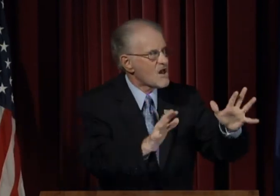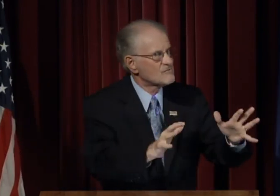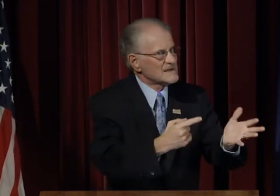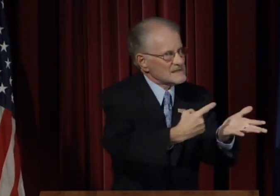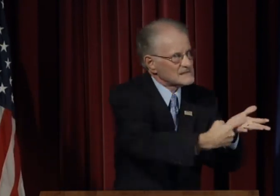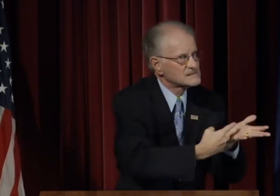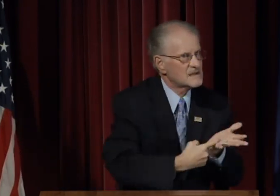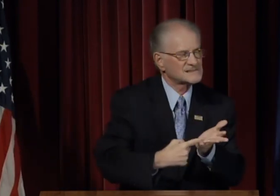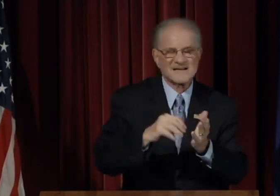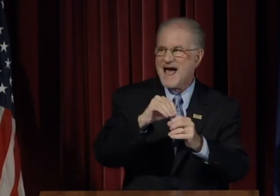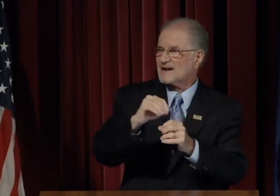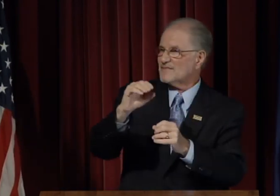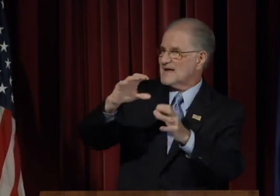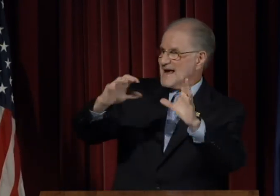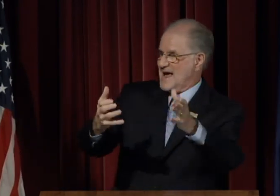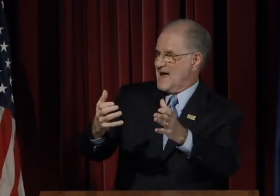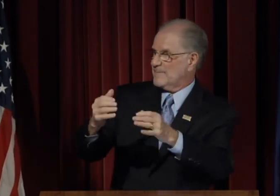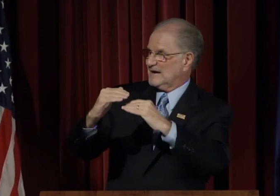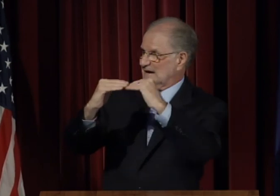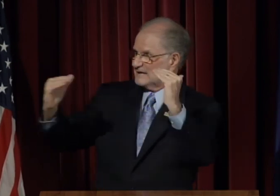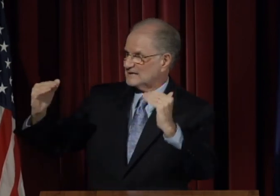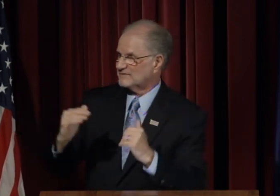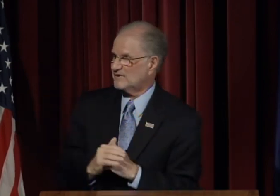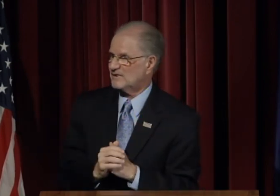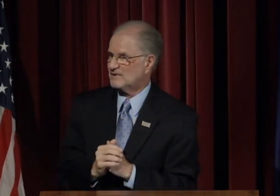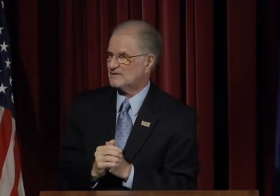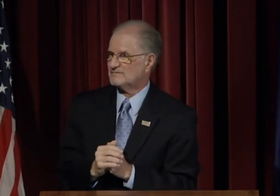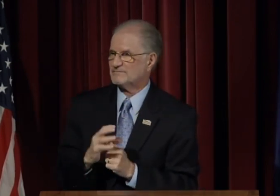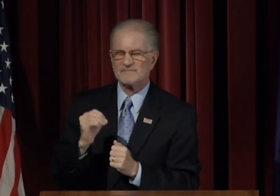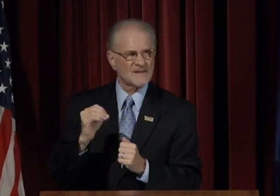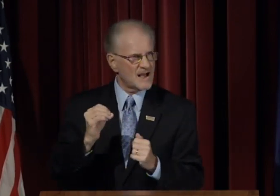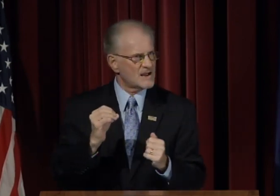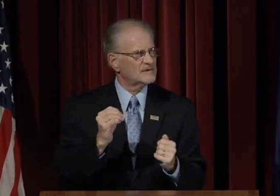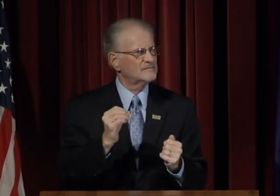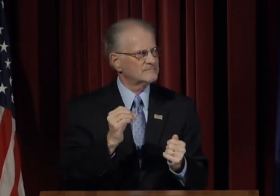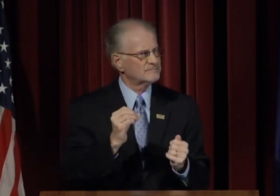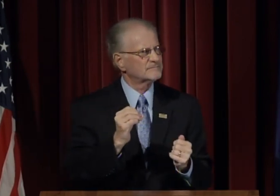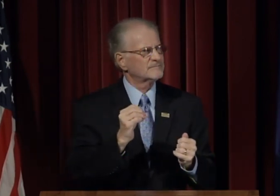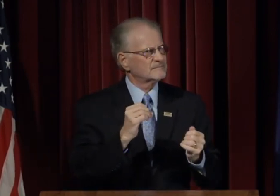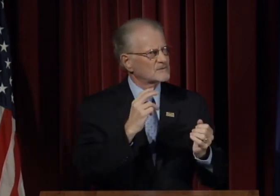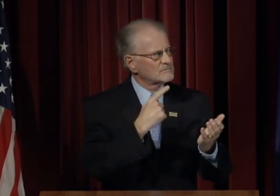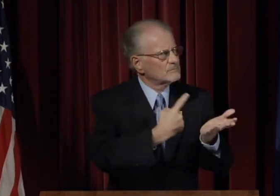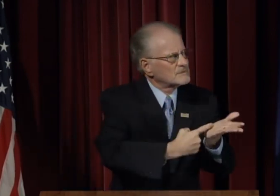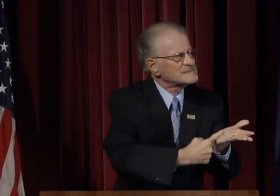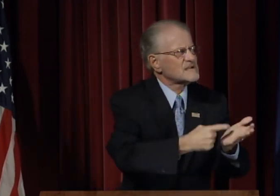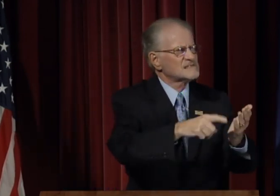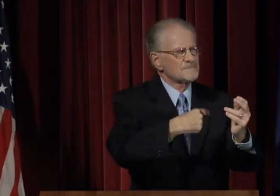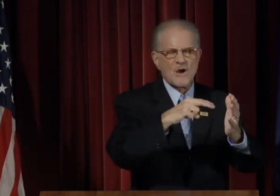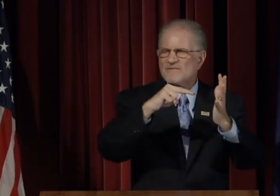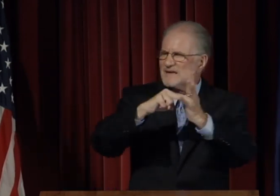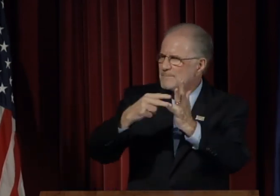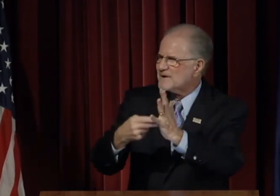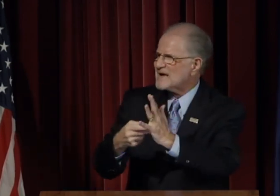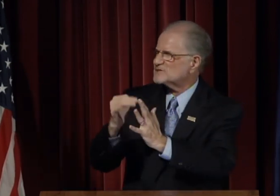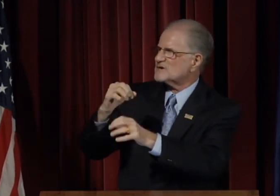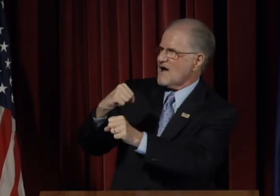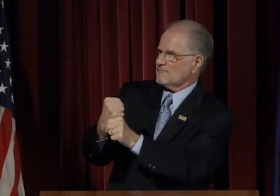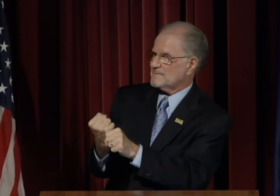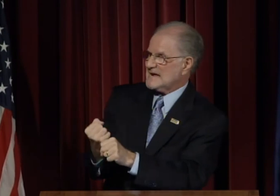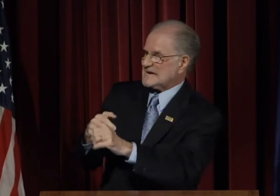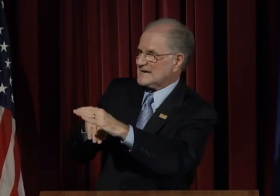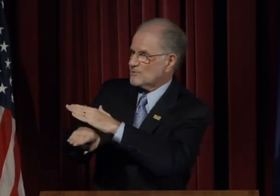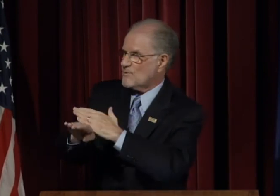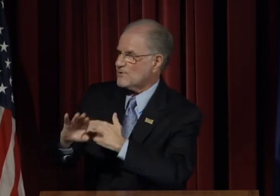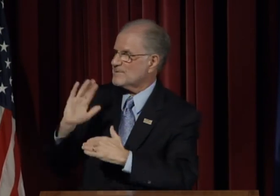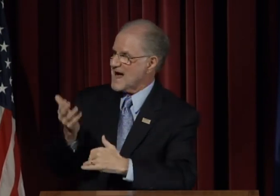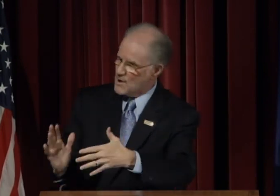at the Cabinet level.